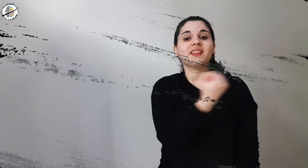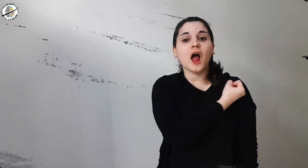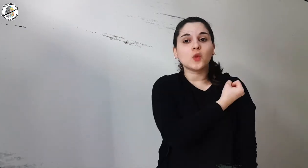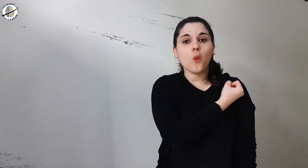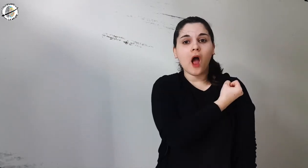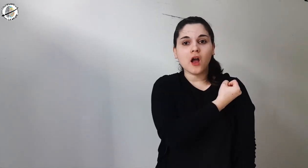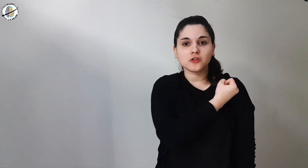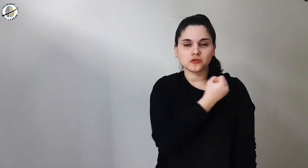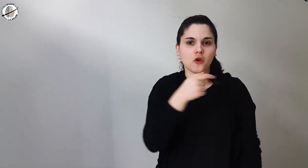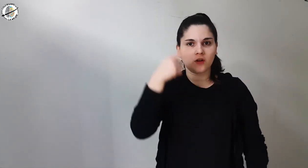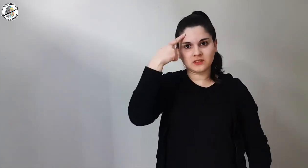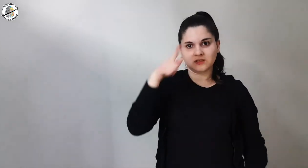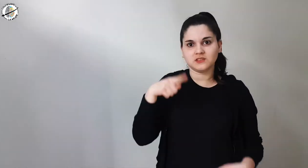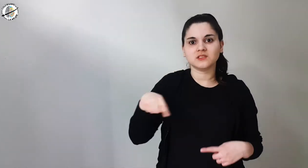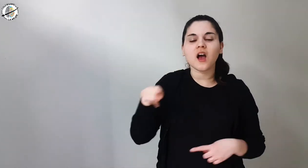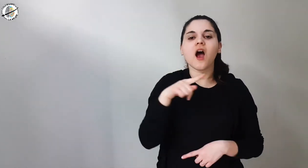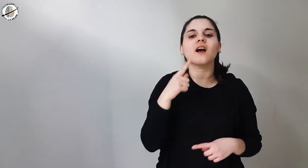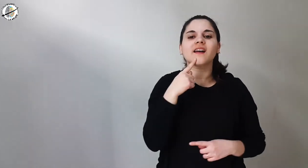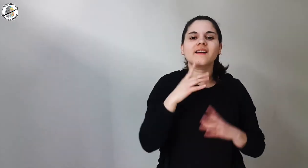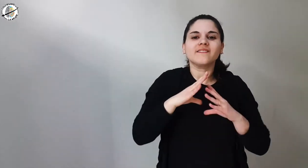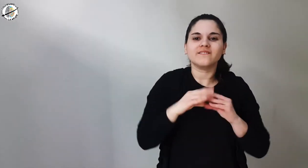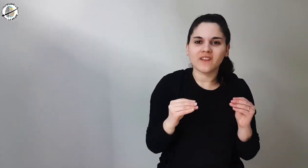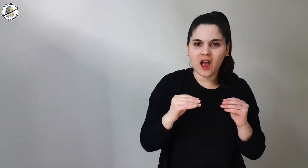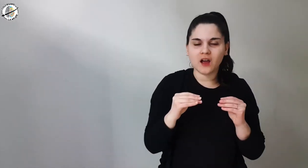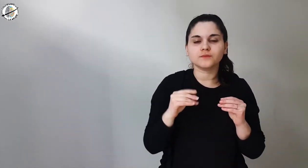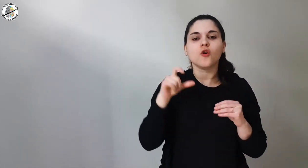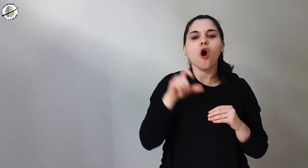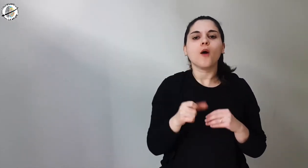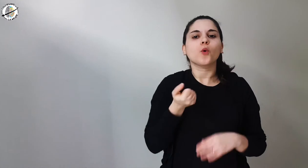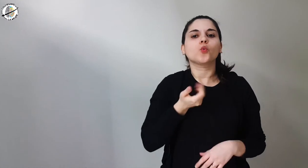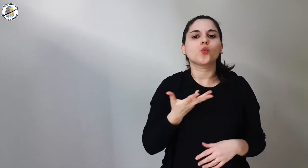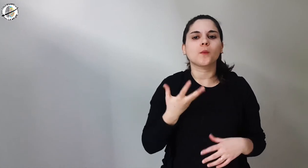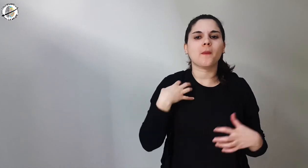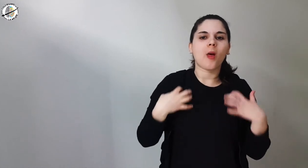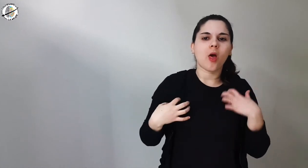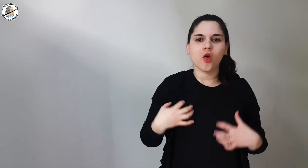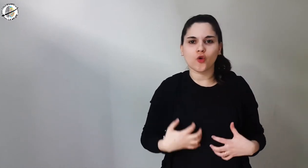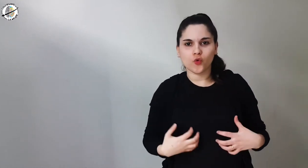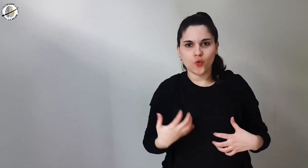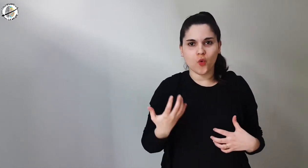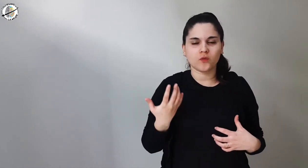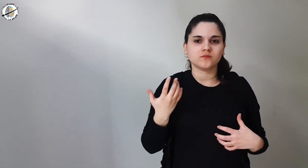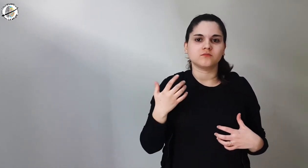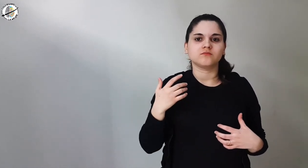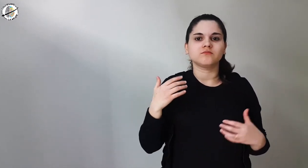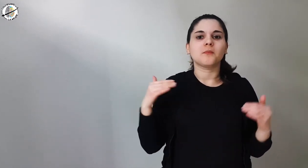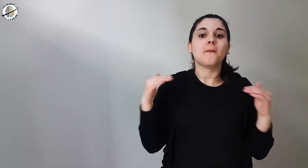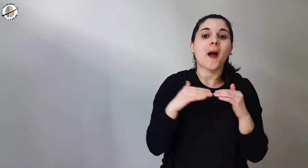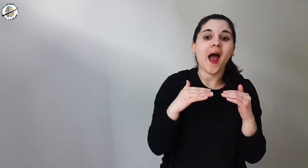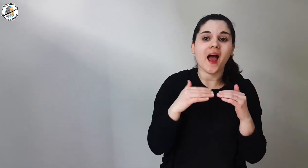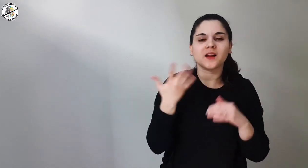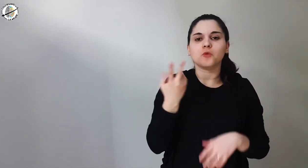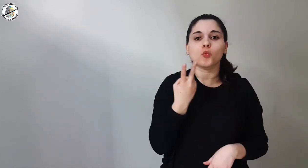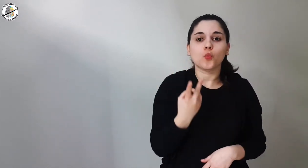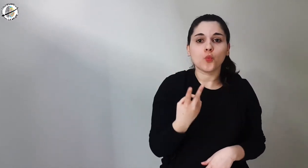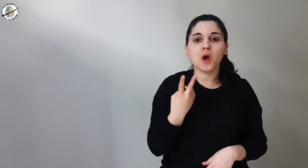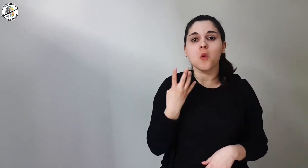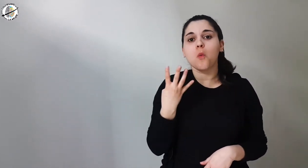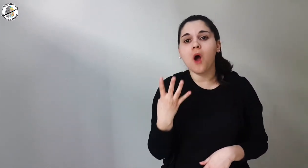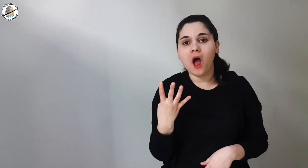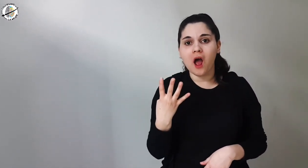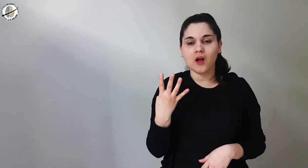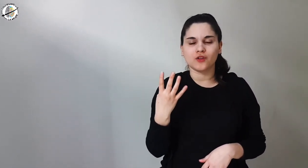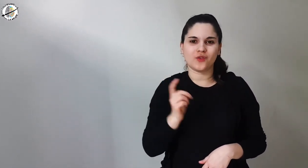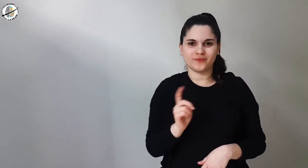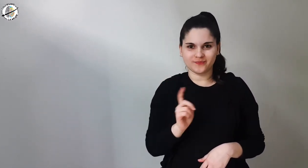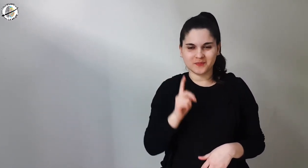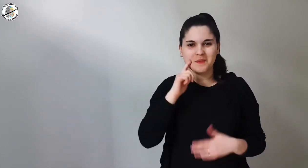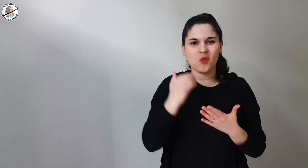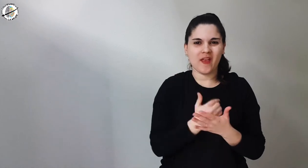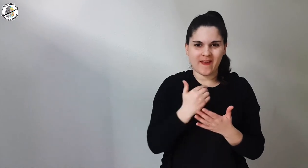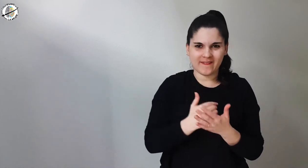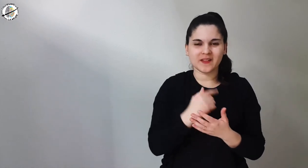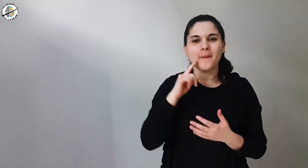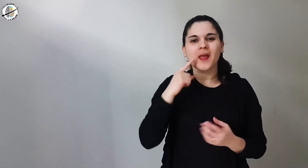Those who get tattoos know that you must avoid having them in even numbers like 2, 4,